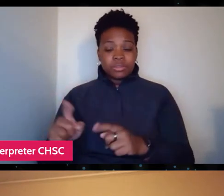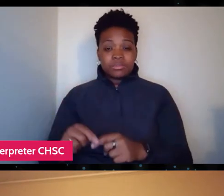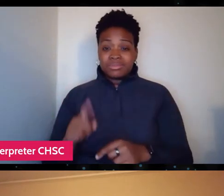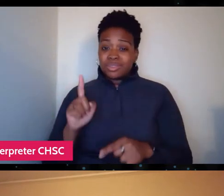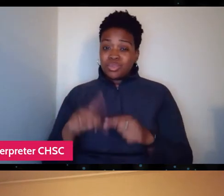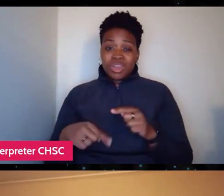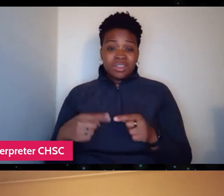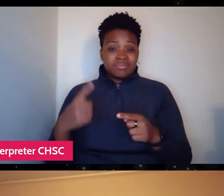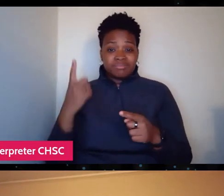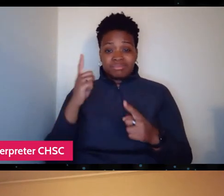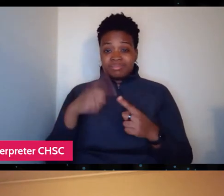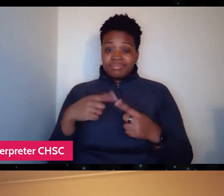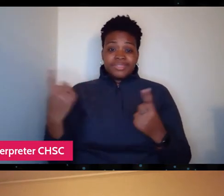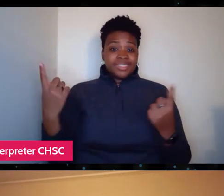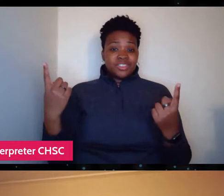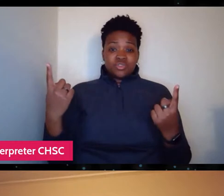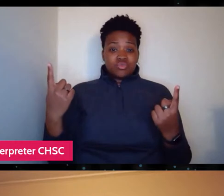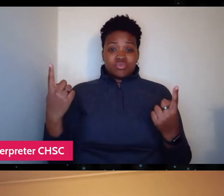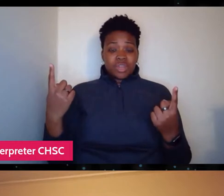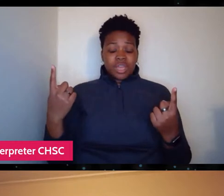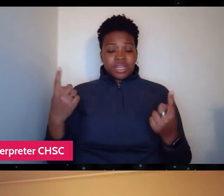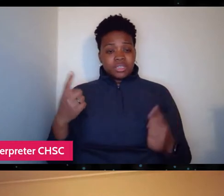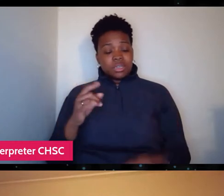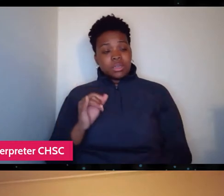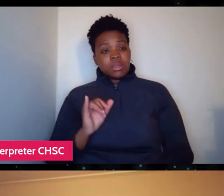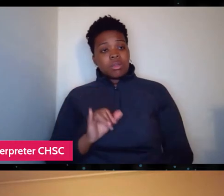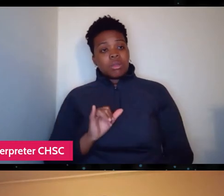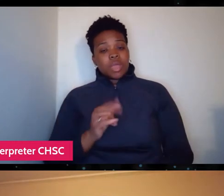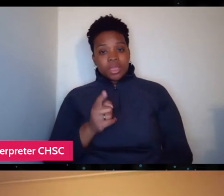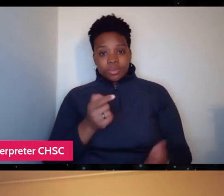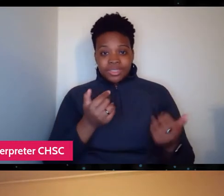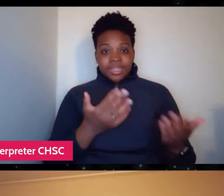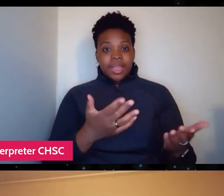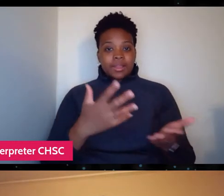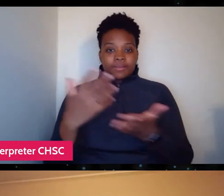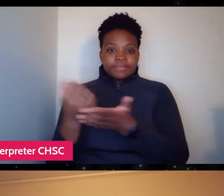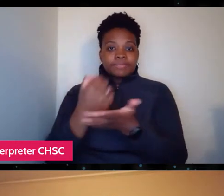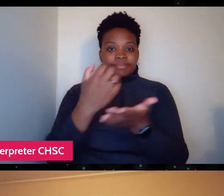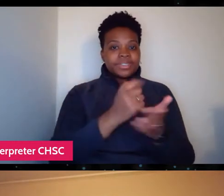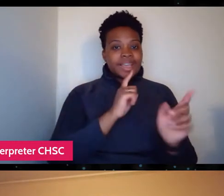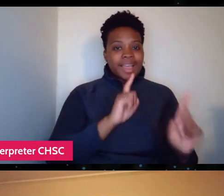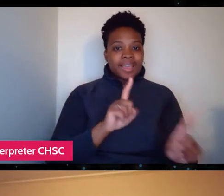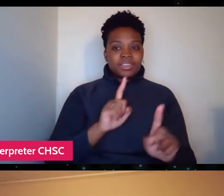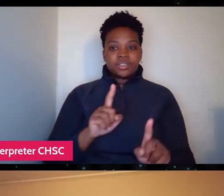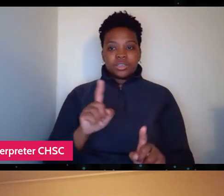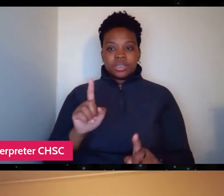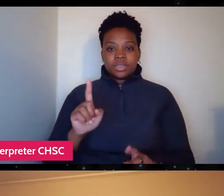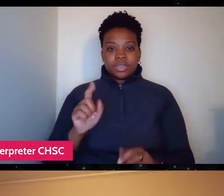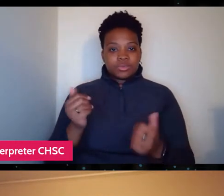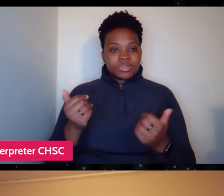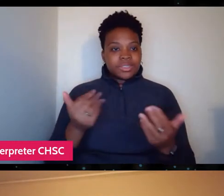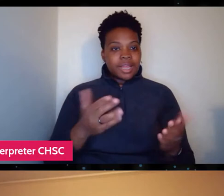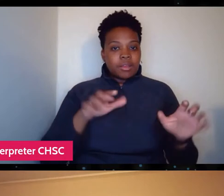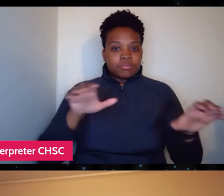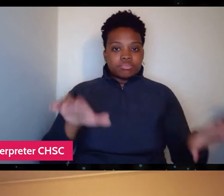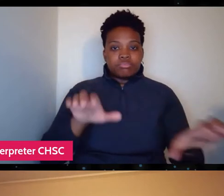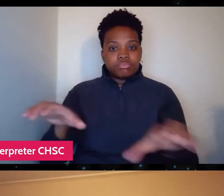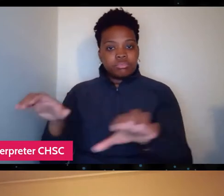because he was there and he was getting his hands dirty and he was doing it, you know. That's, I think that's really refreshing,